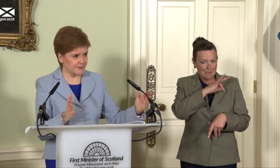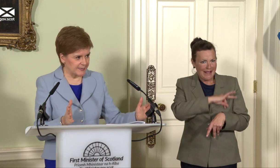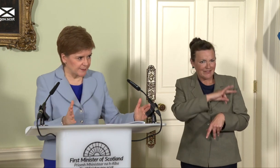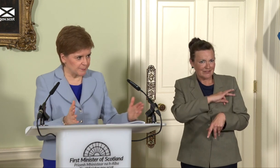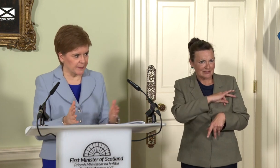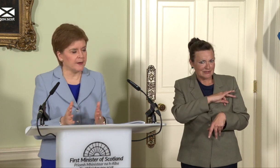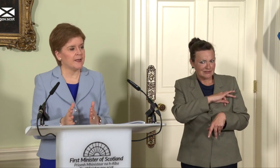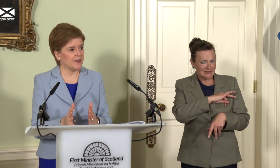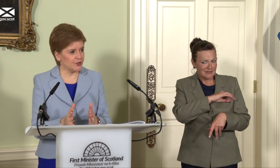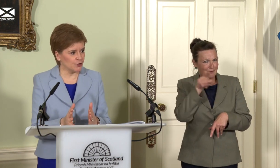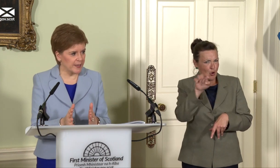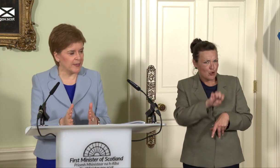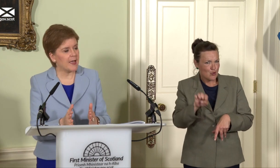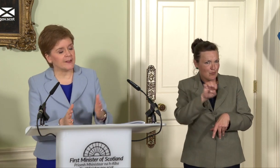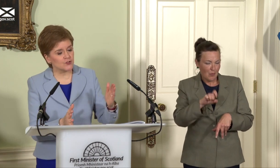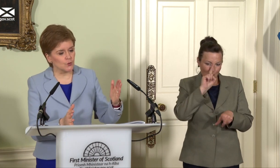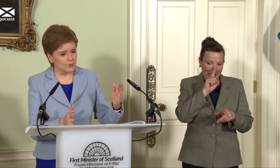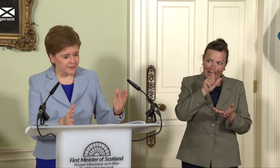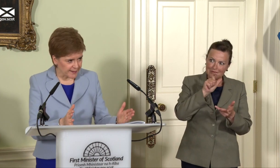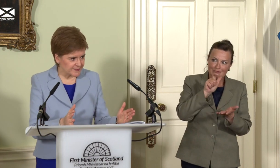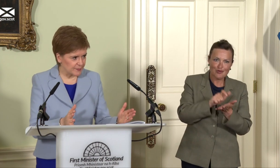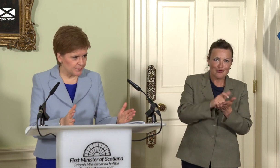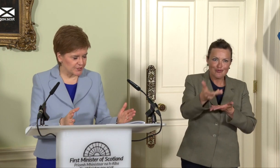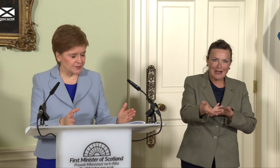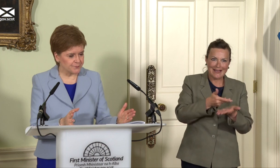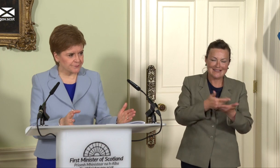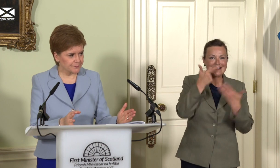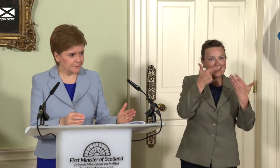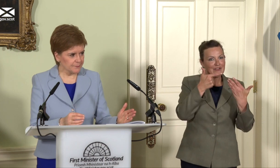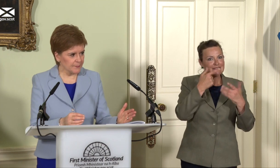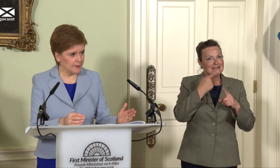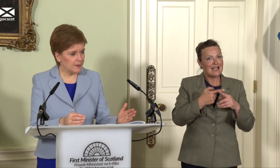eight times bigger than the UK. So… But in the spirit of that honesty, you would